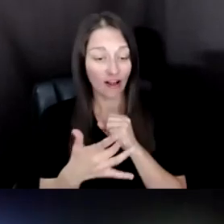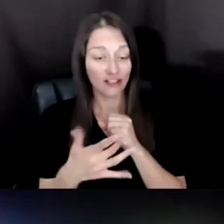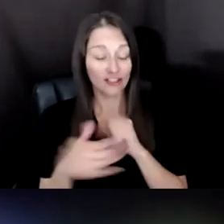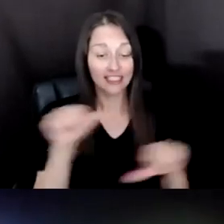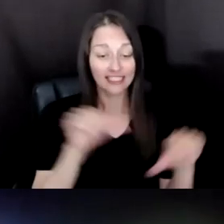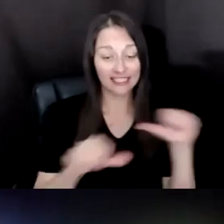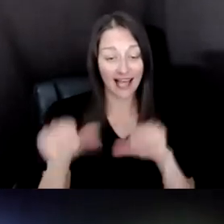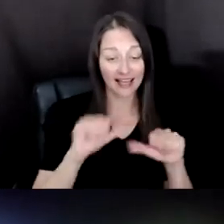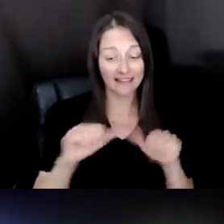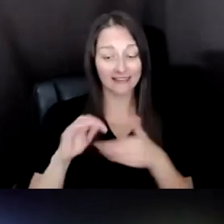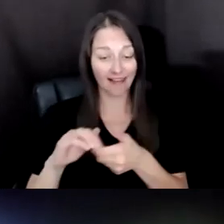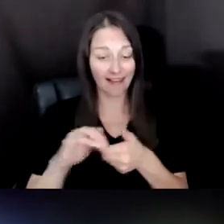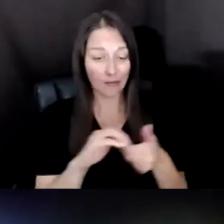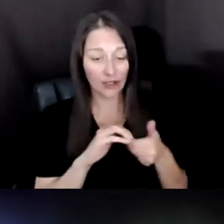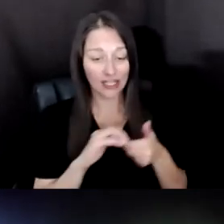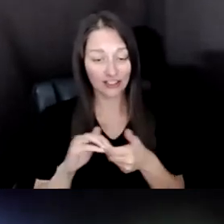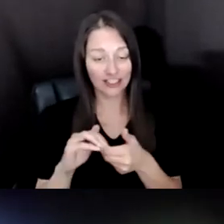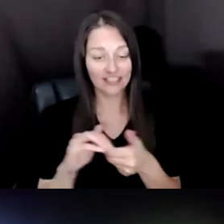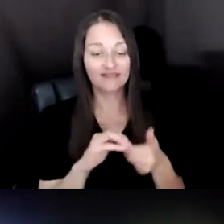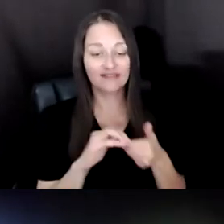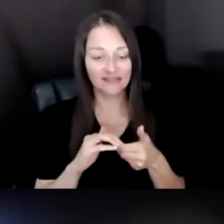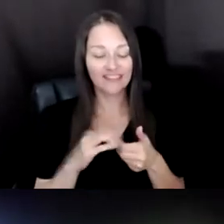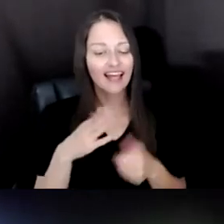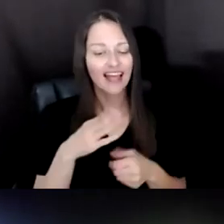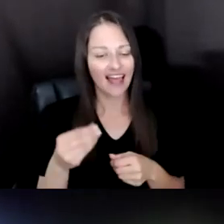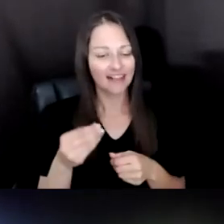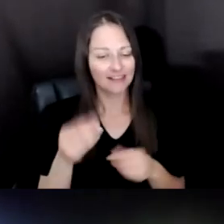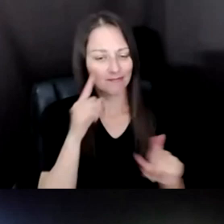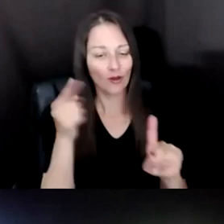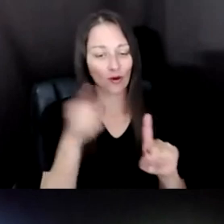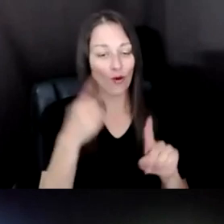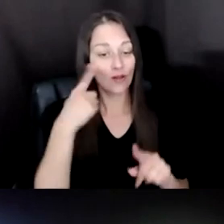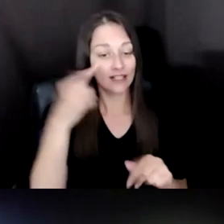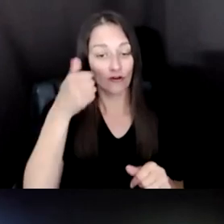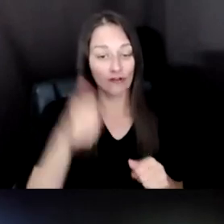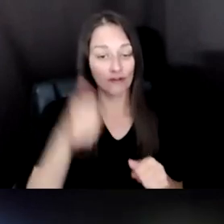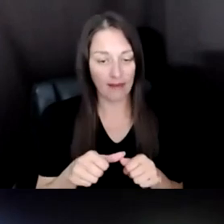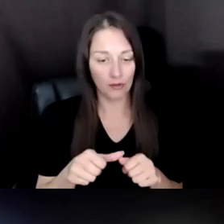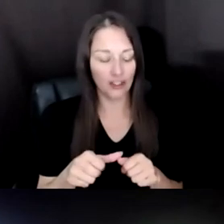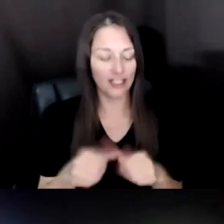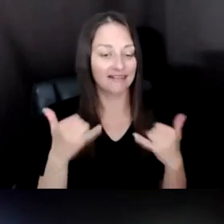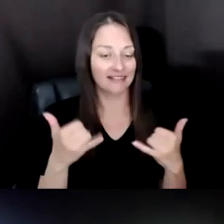REMEMBERING TECHNIQUE IN THE AGE OF AI ESPECIALLY IN THE FORM OF FRANL GEHRY S BEAUTIFUL BUILDING